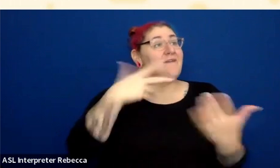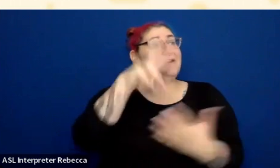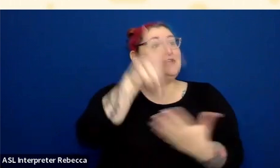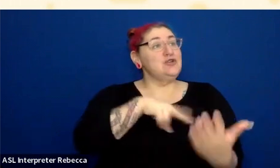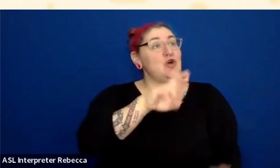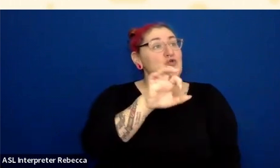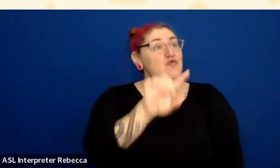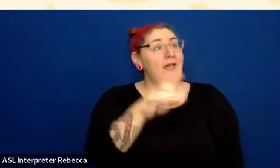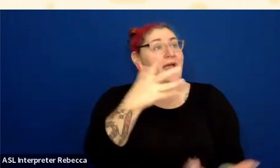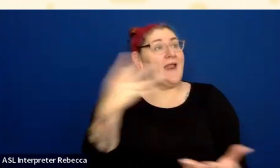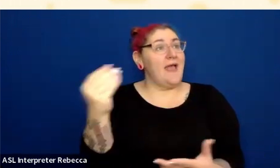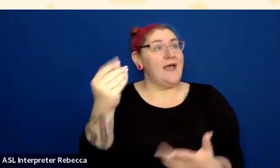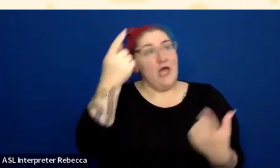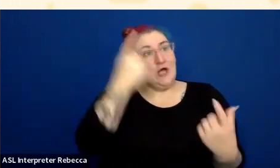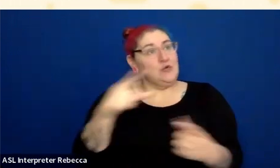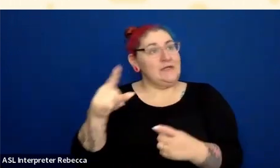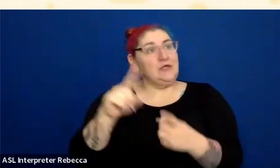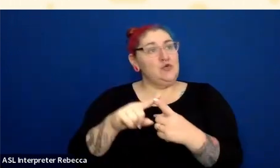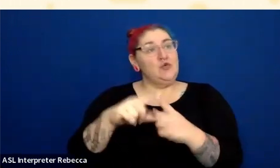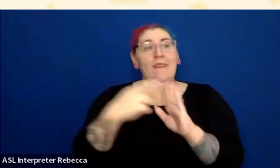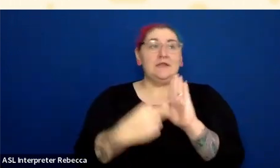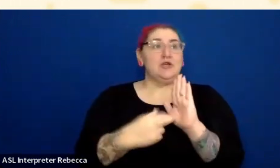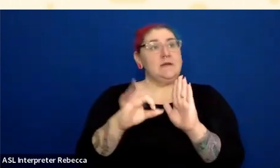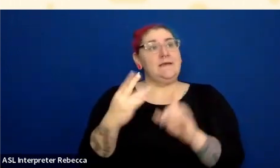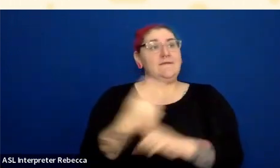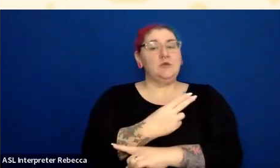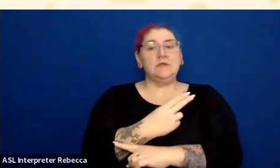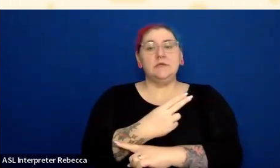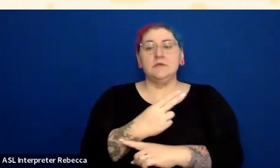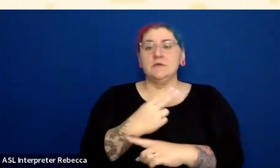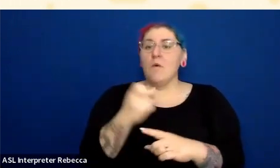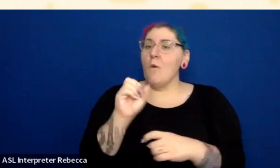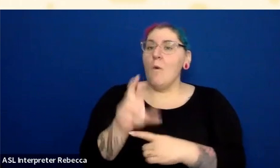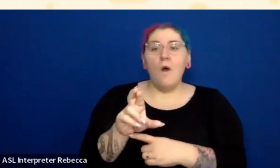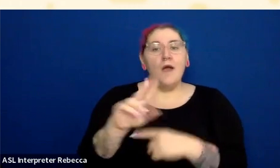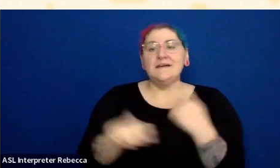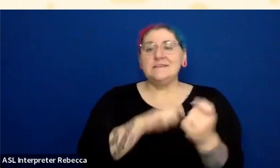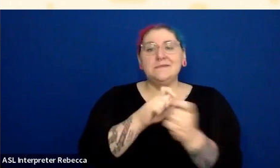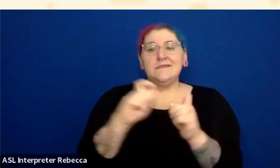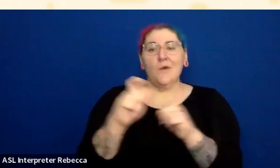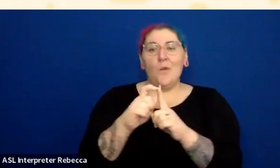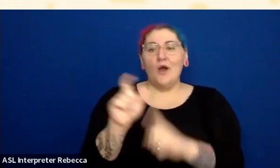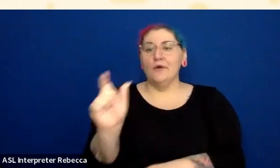you bold something to emphasize it, well, now you are back to relying on color, and now you are back to failing this requirement.